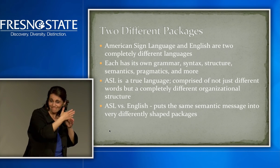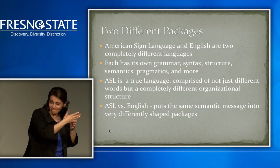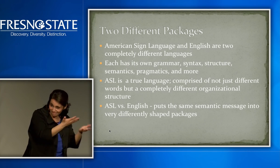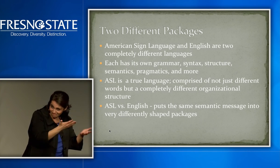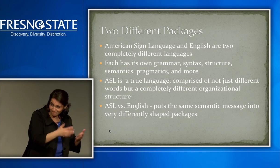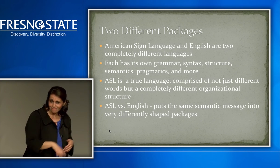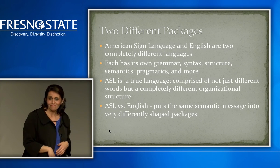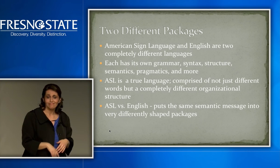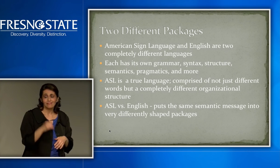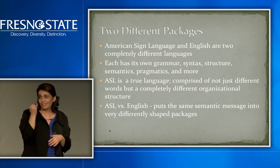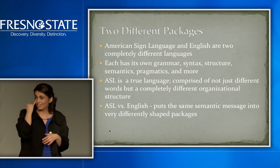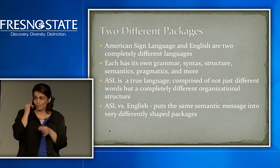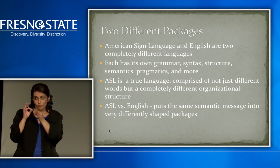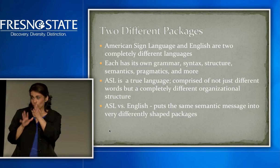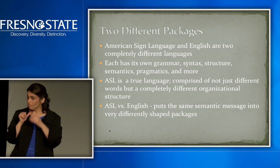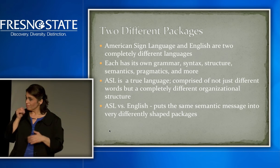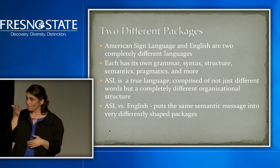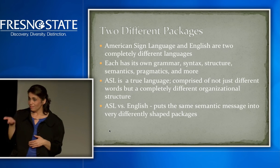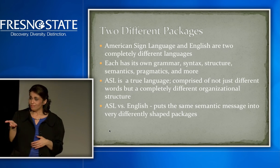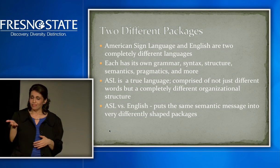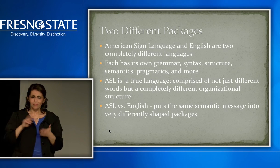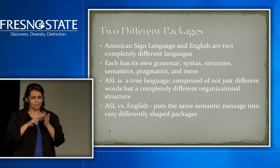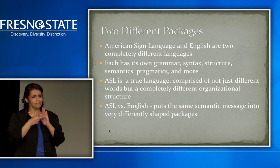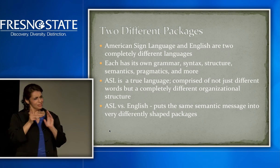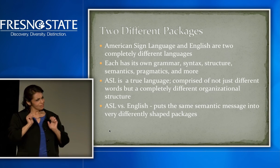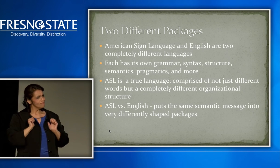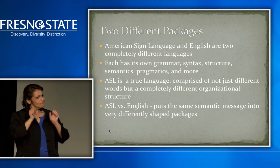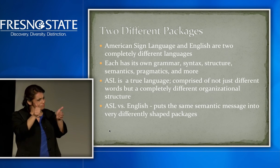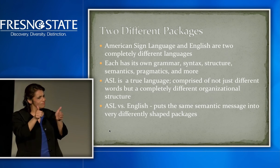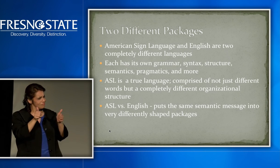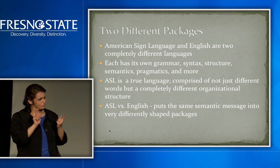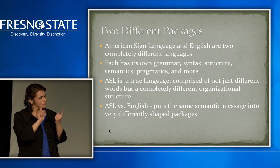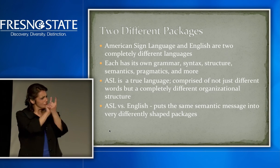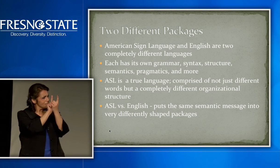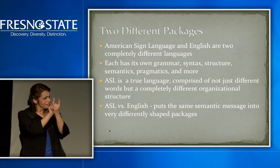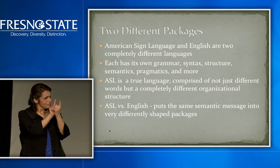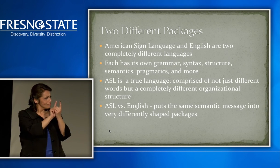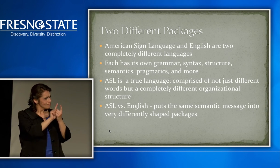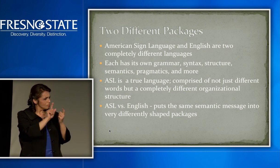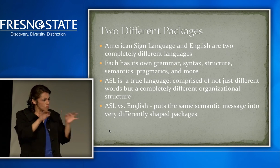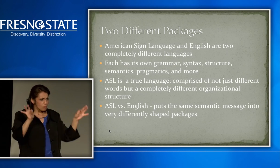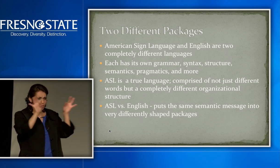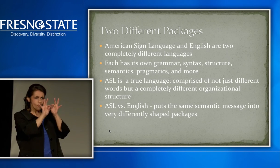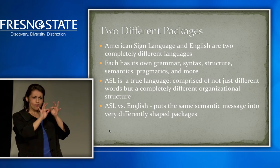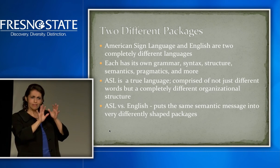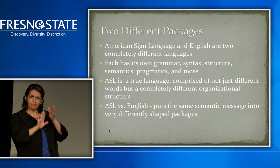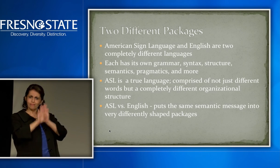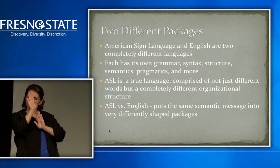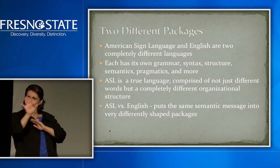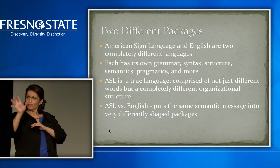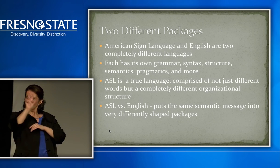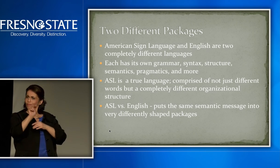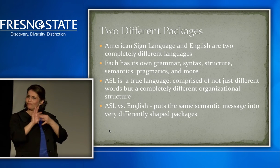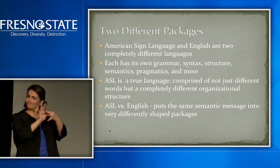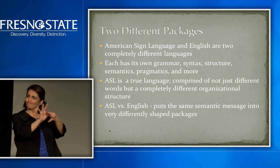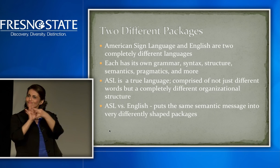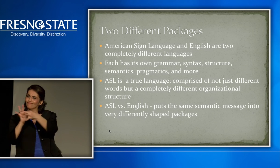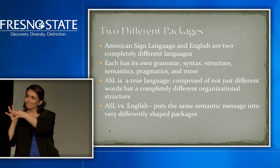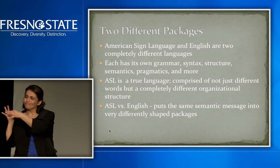Have a conversation, with the help of the interpreter. If there's no interpreter, it means you have to be a little more assertive. Walk up to a deaf person.